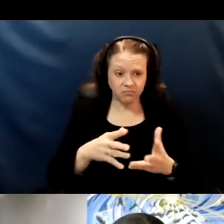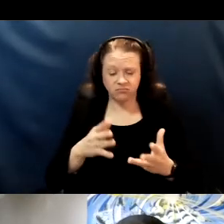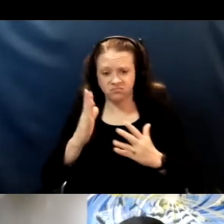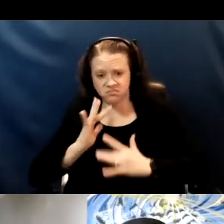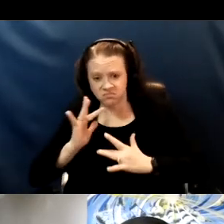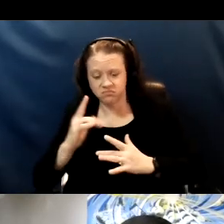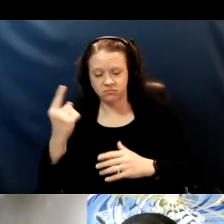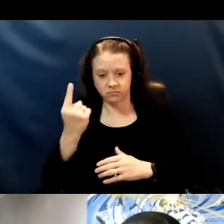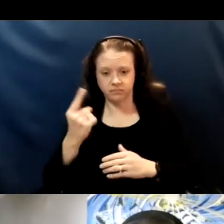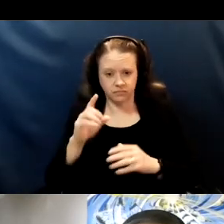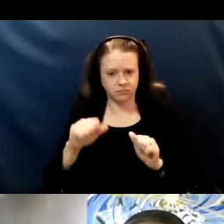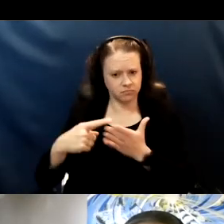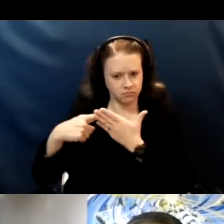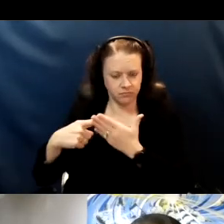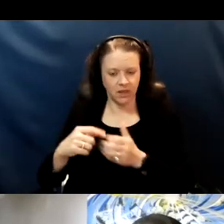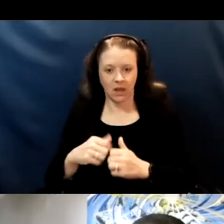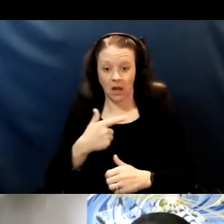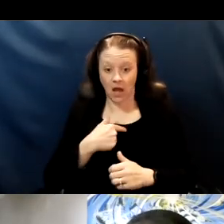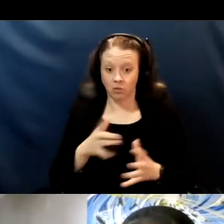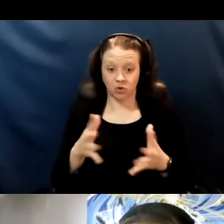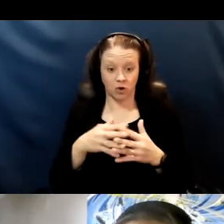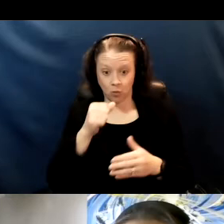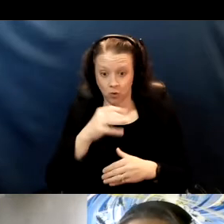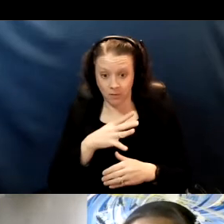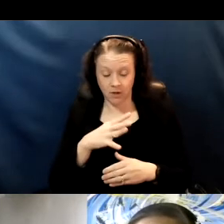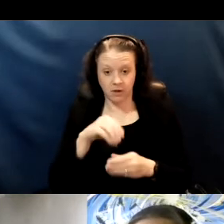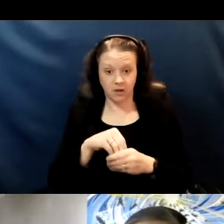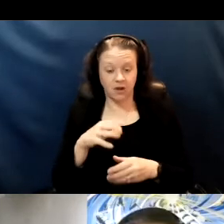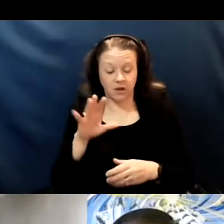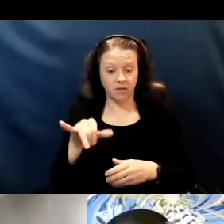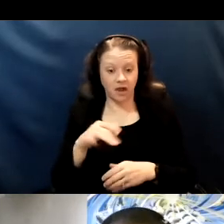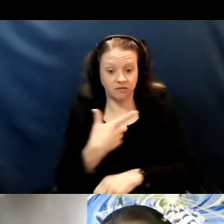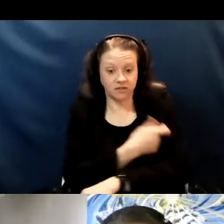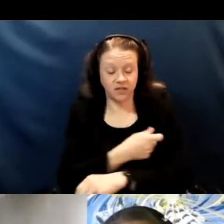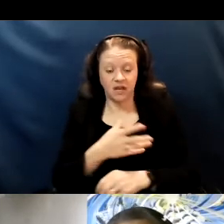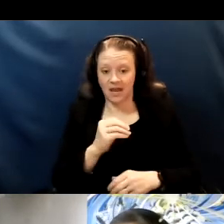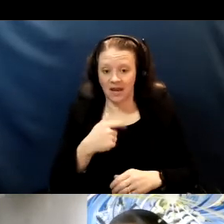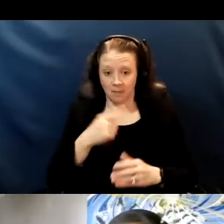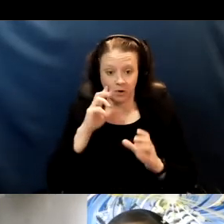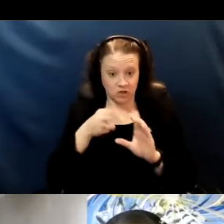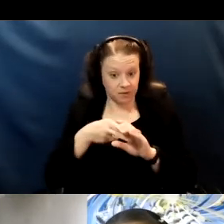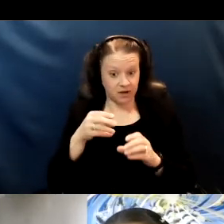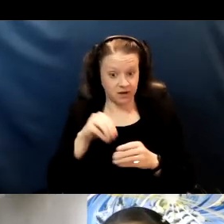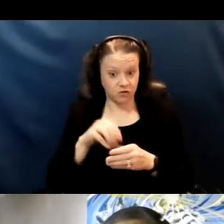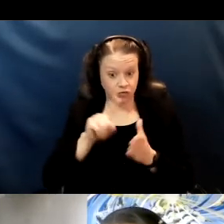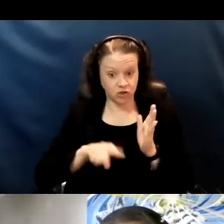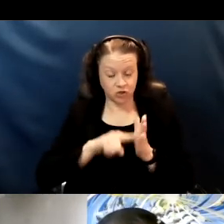as a pregnant woman who received the vaccine I am participating in research studies and I can tell you that the CDC is following up on me